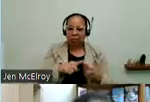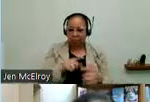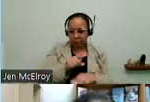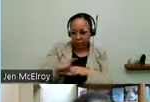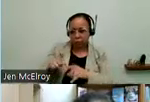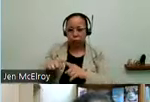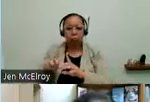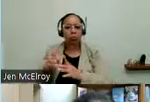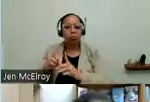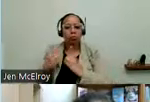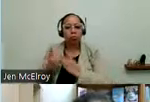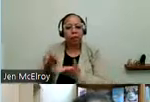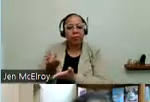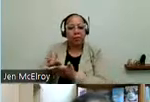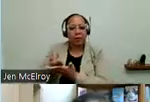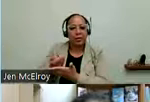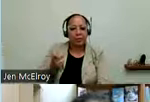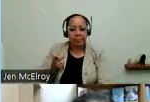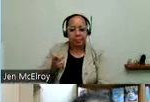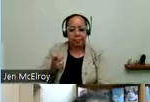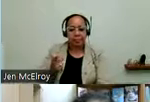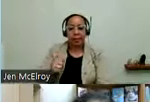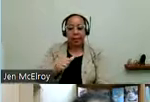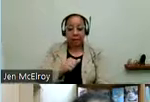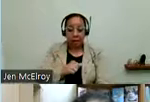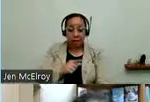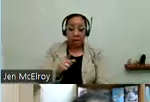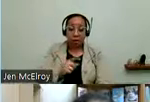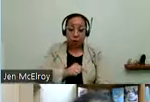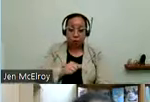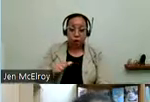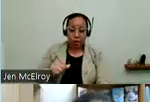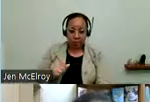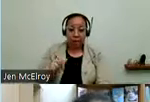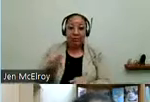finance. Aldermen have the ability to override our position. But that's